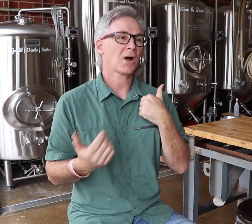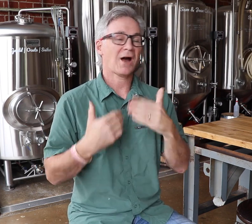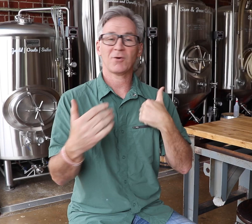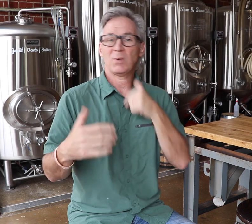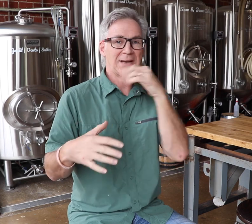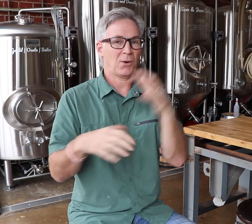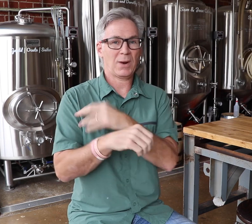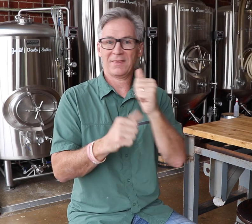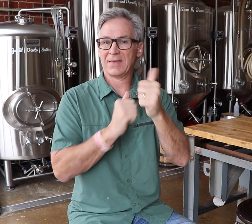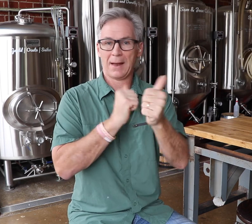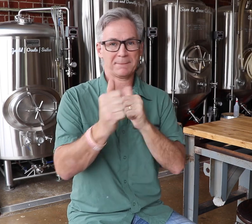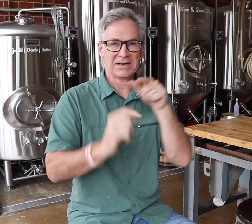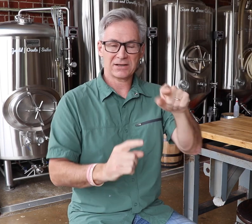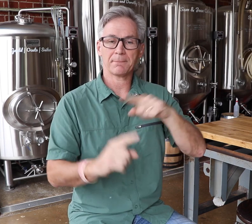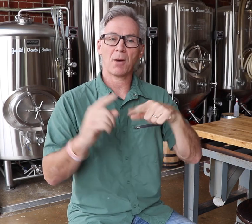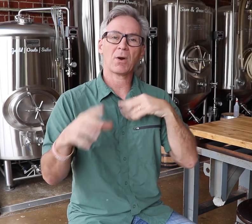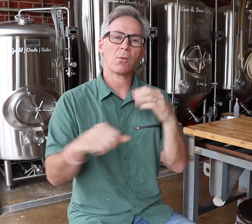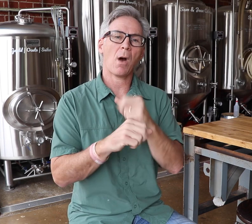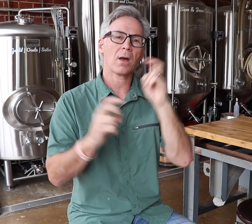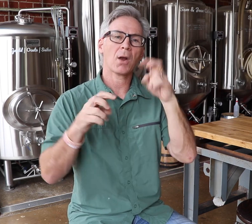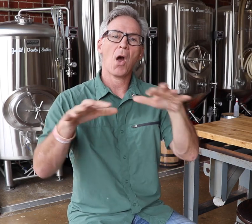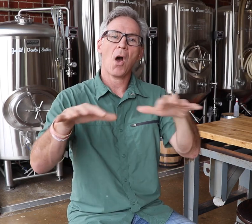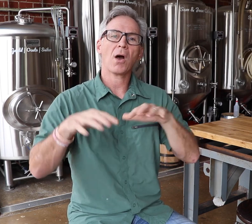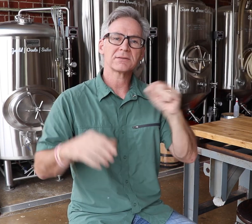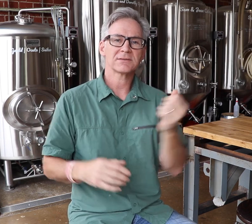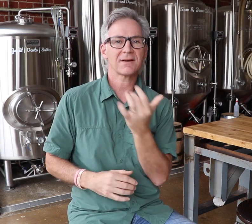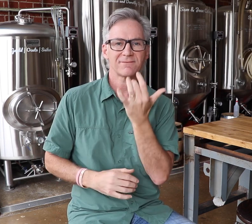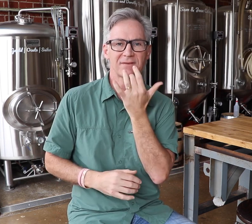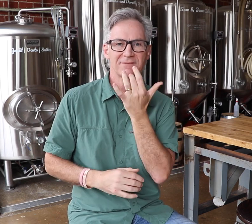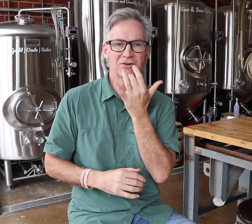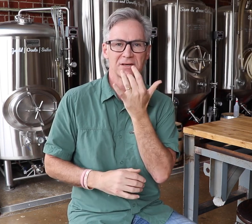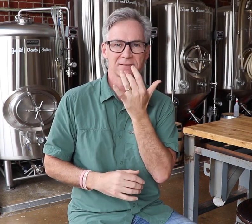Even though we didn’t win the competition, we did win the audience favorite vote.